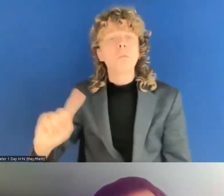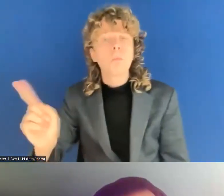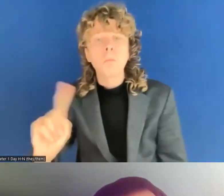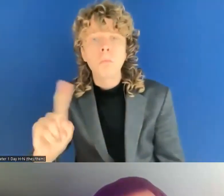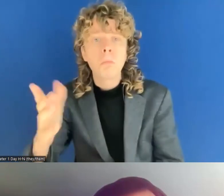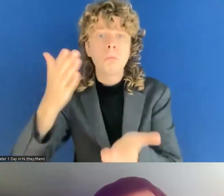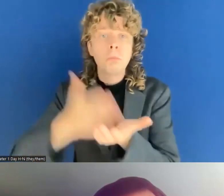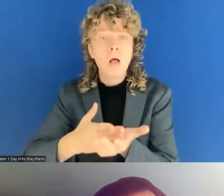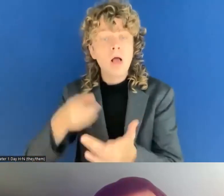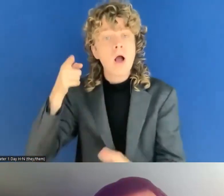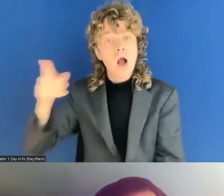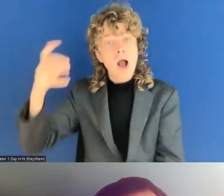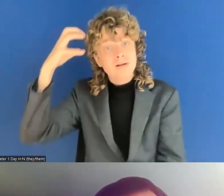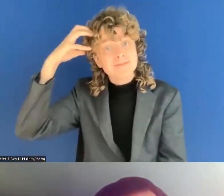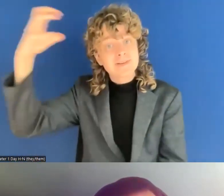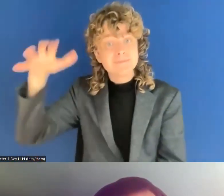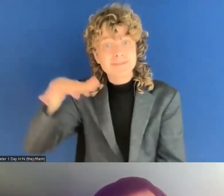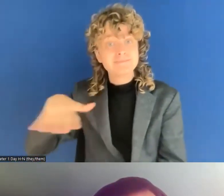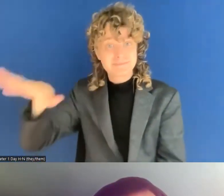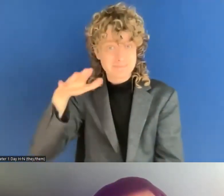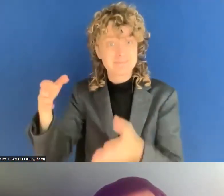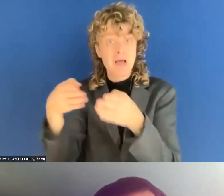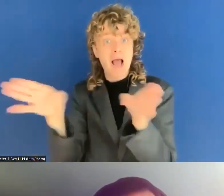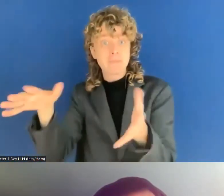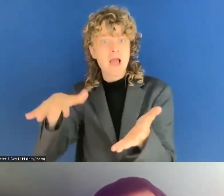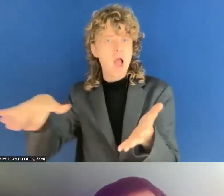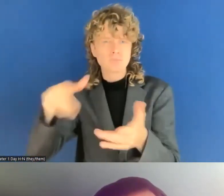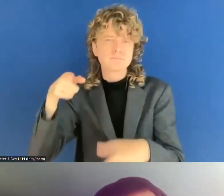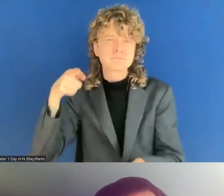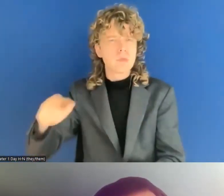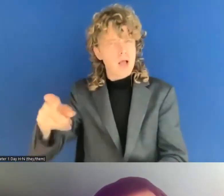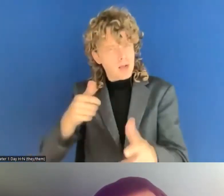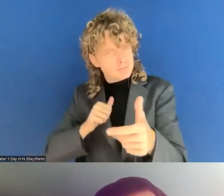and I think they are ready for some more requirements and I just hope really that private